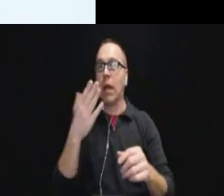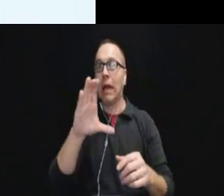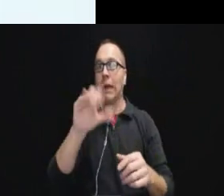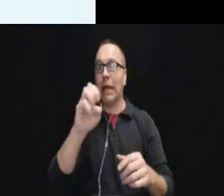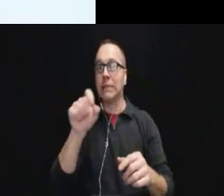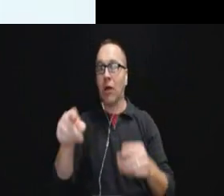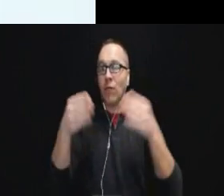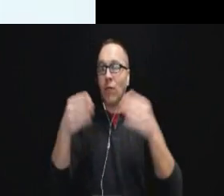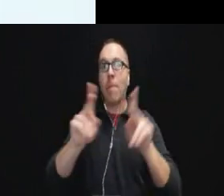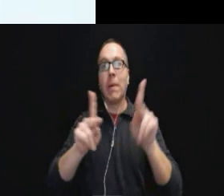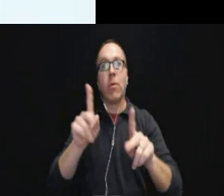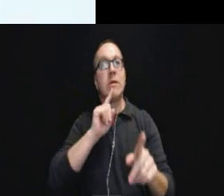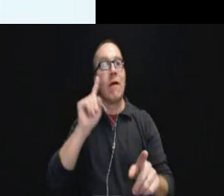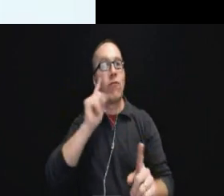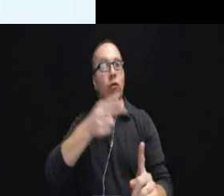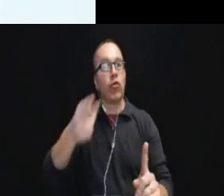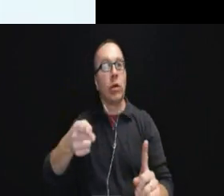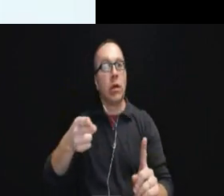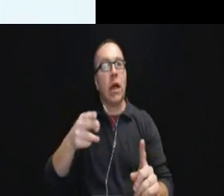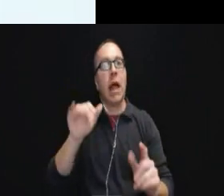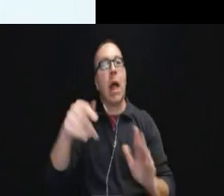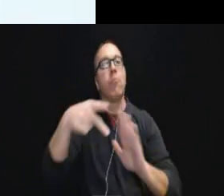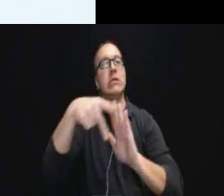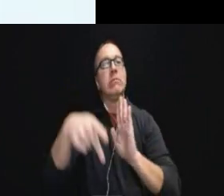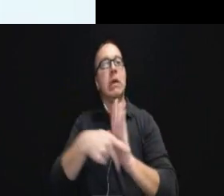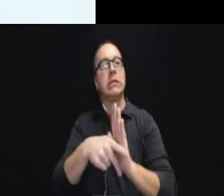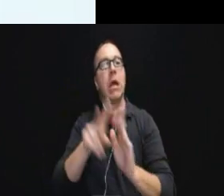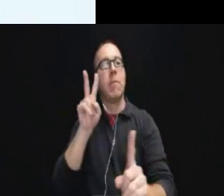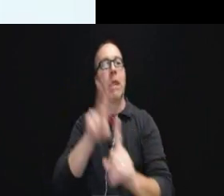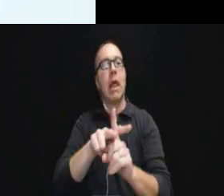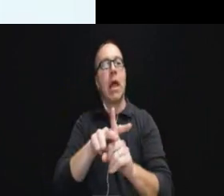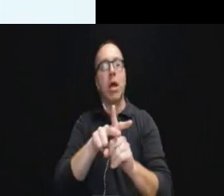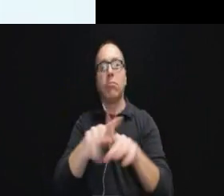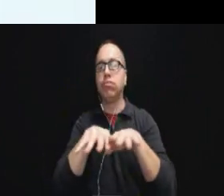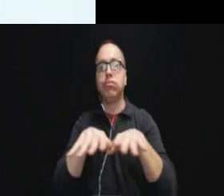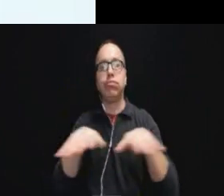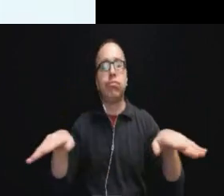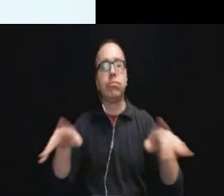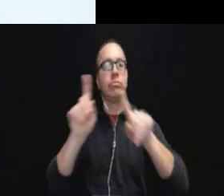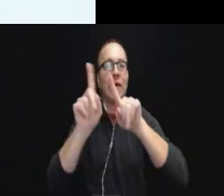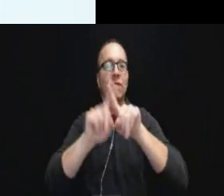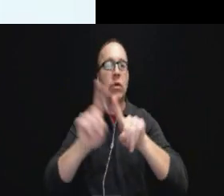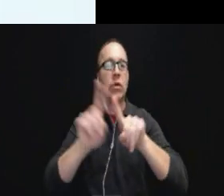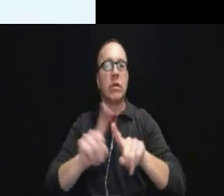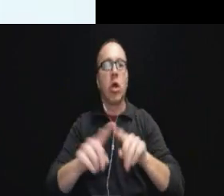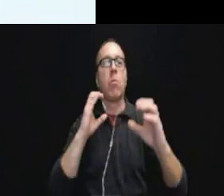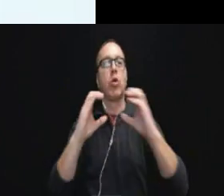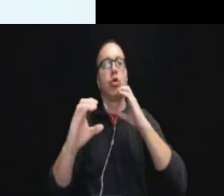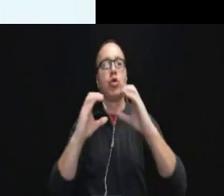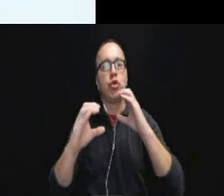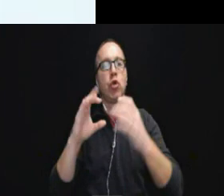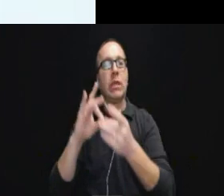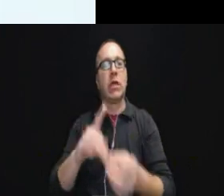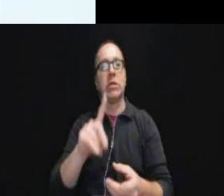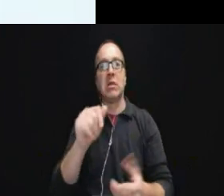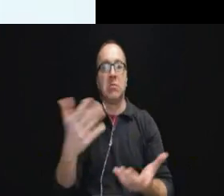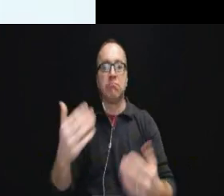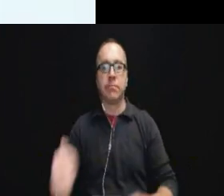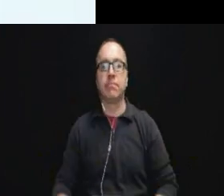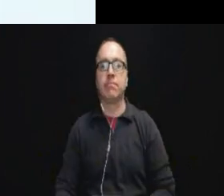are deaf and hard of hearing these principles are going to apply to people with all different types of communication related disabilities. Okay.